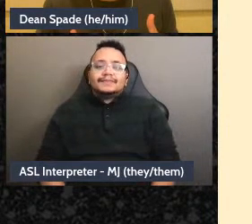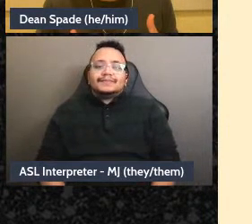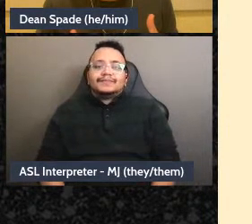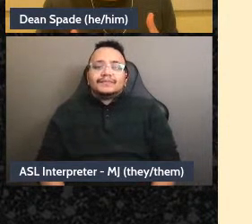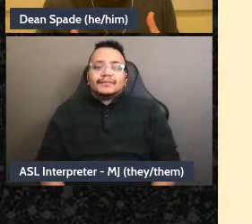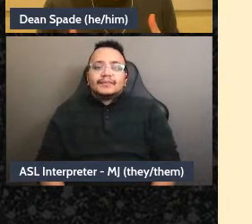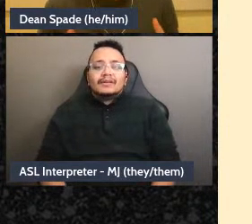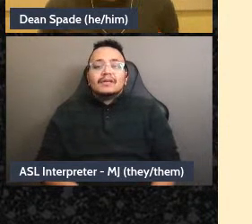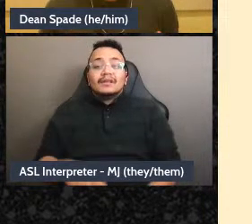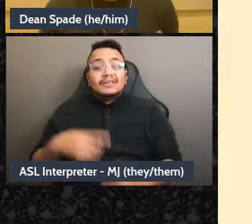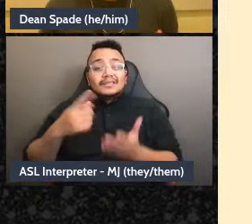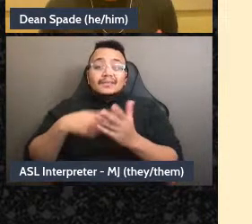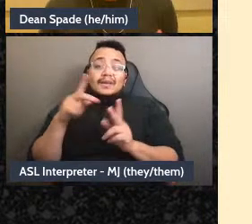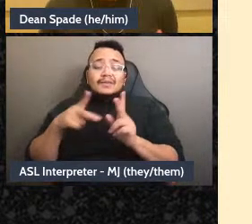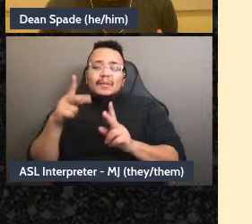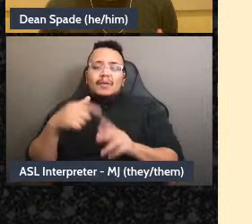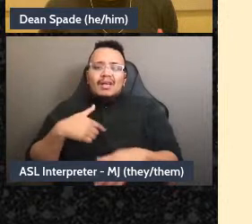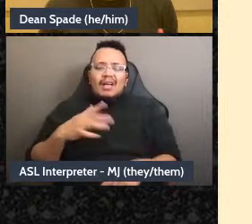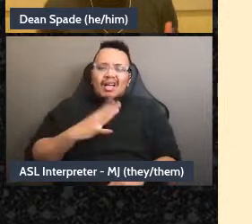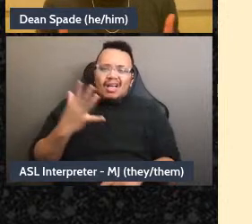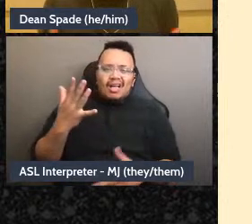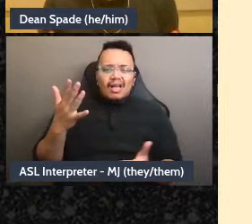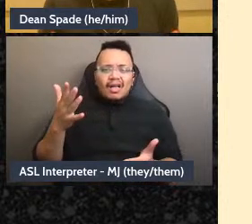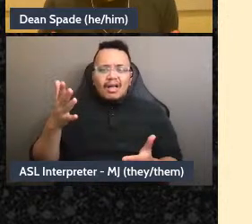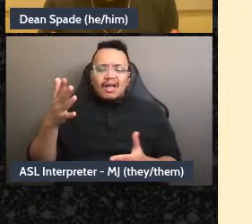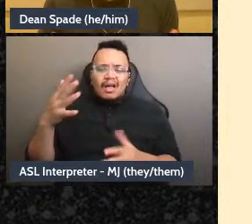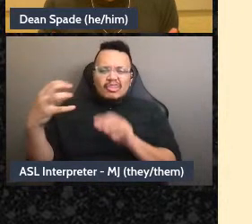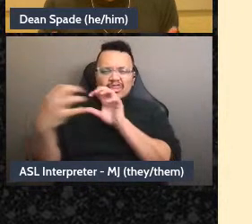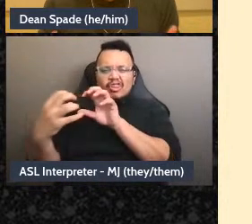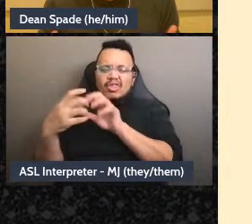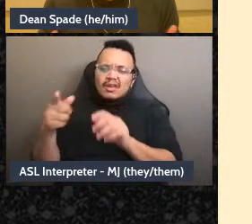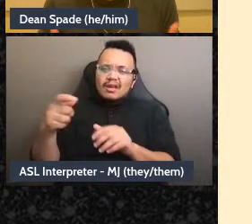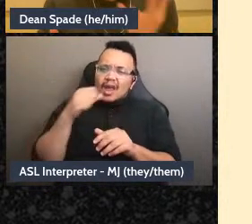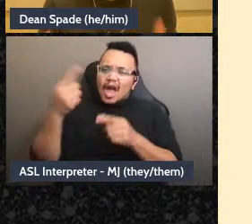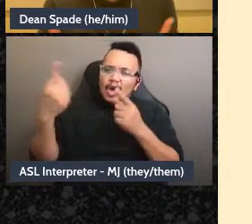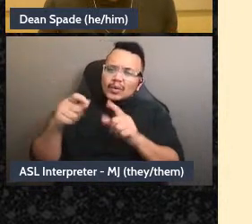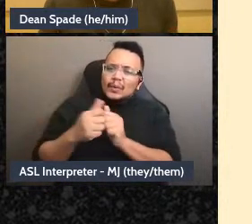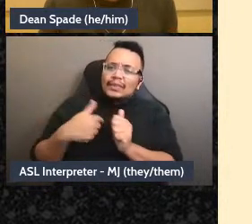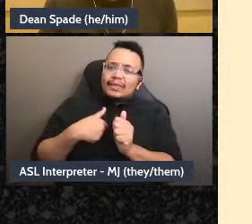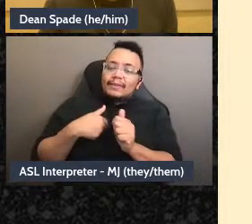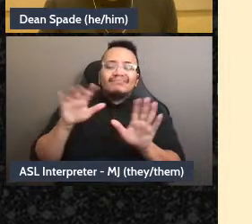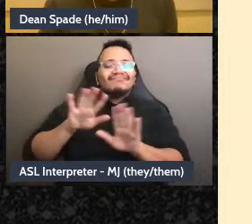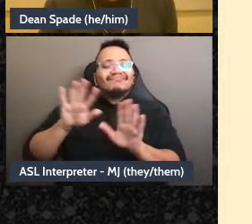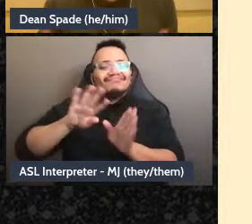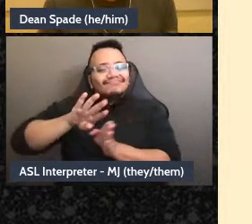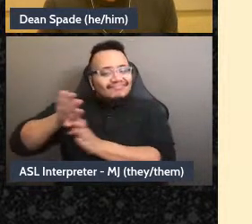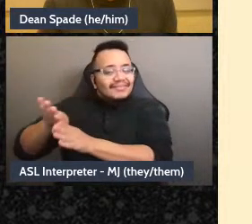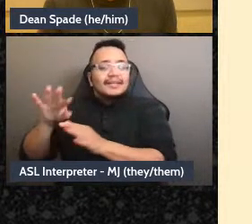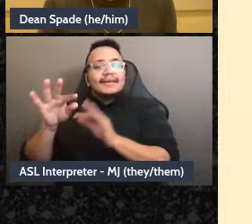me” I'm instead saying “here's this idea let's make it better together, and then do something